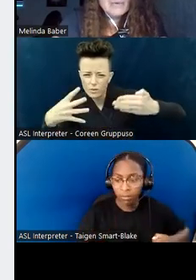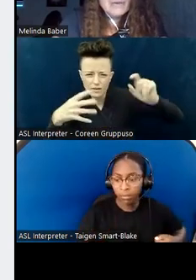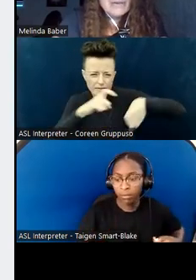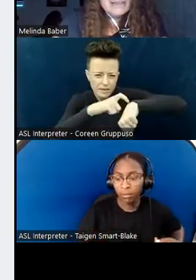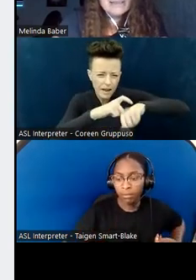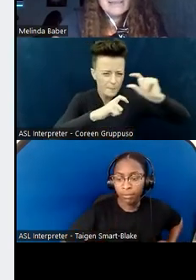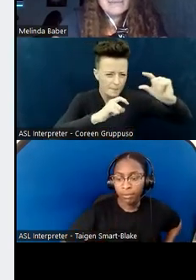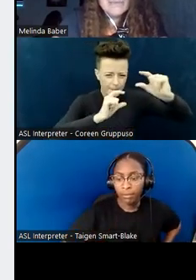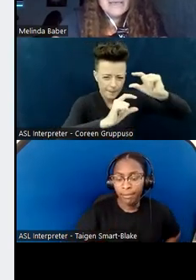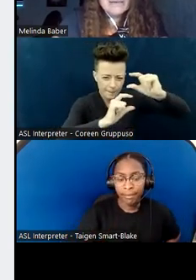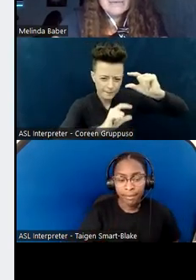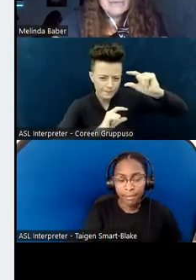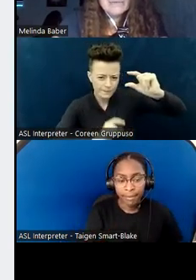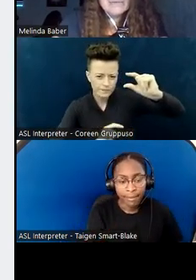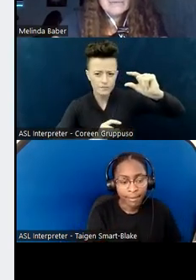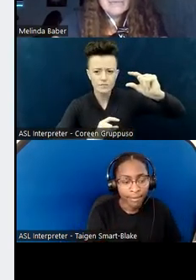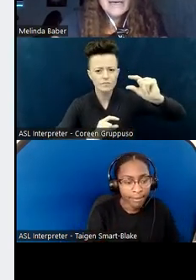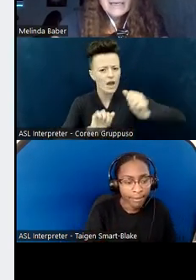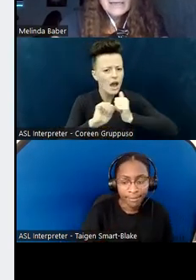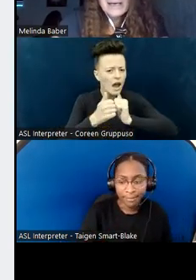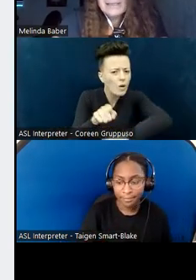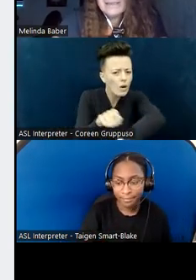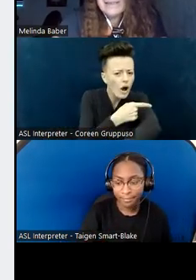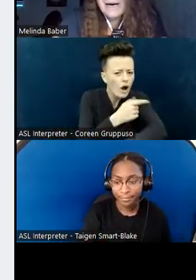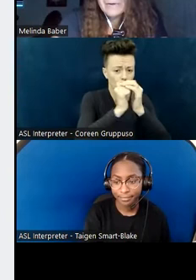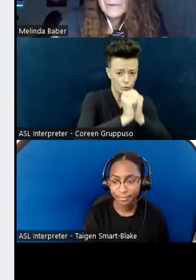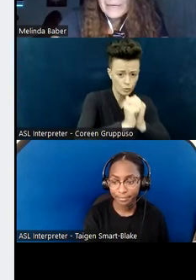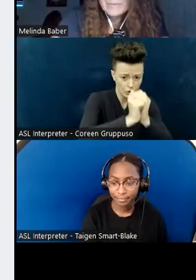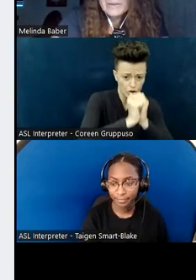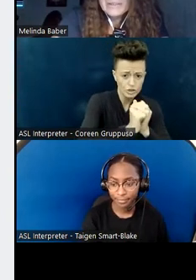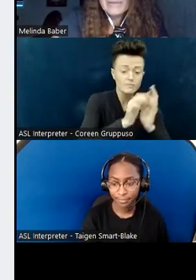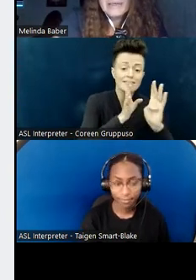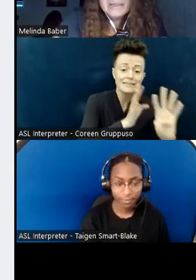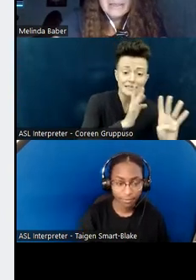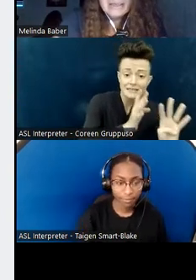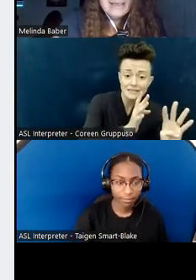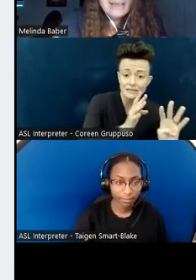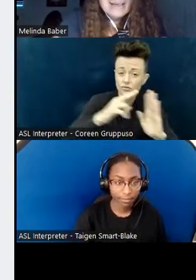whether that's in reading and non-reading participation.